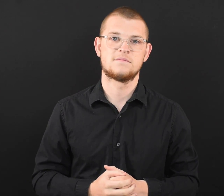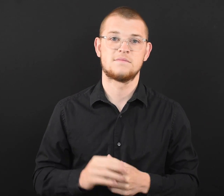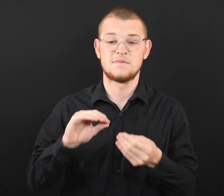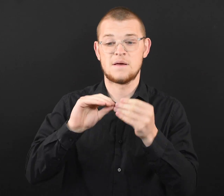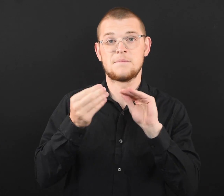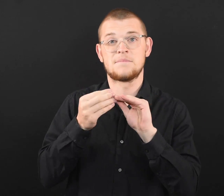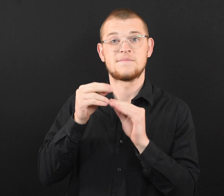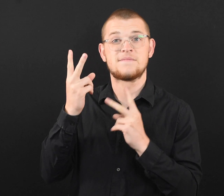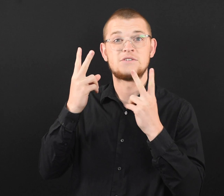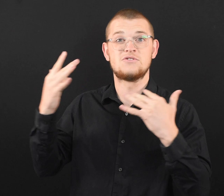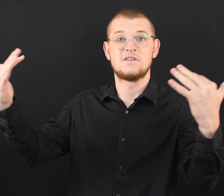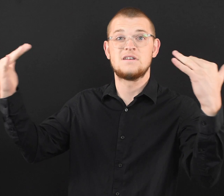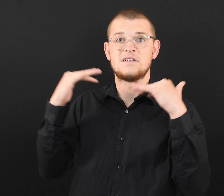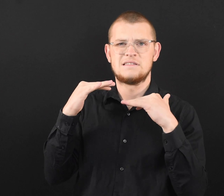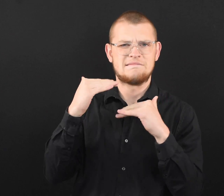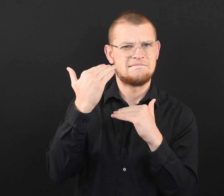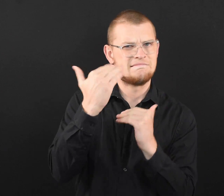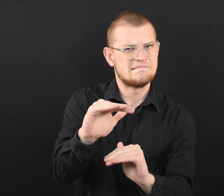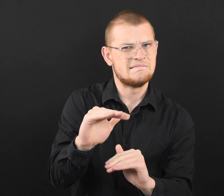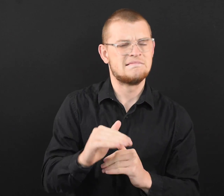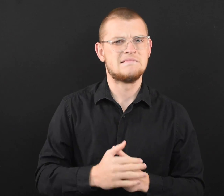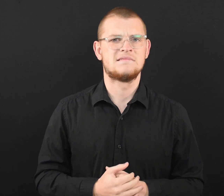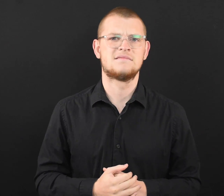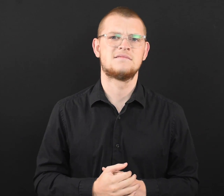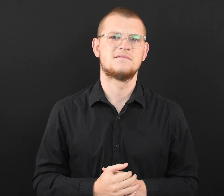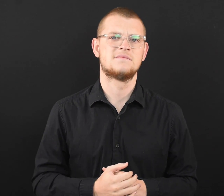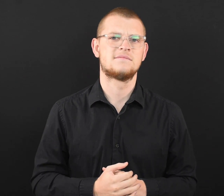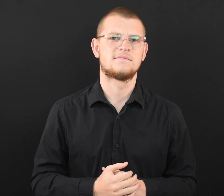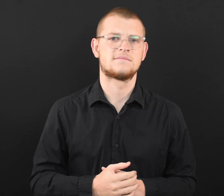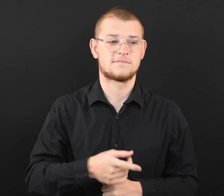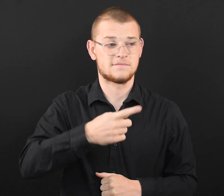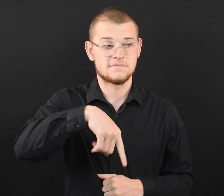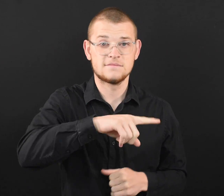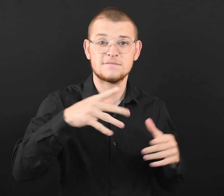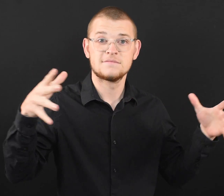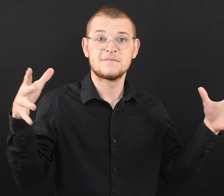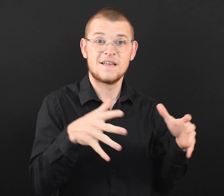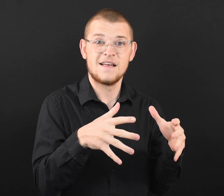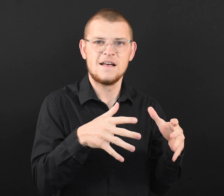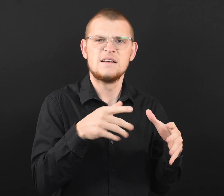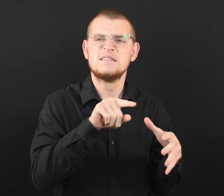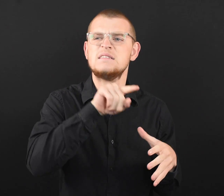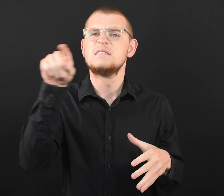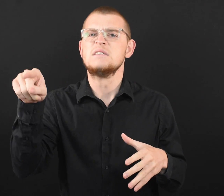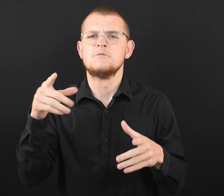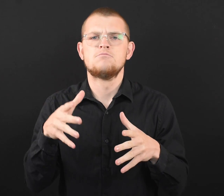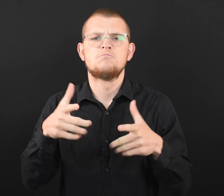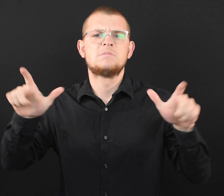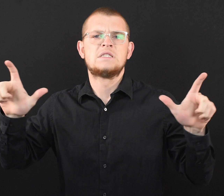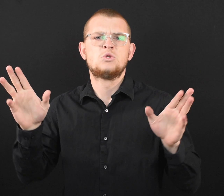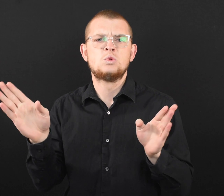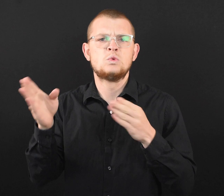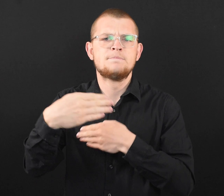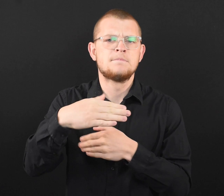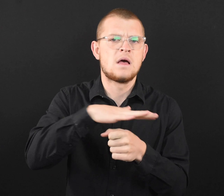Limit the number of visitors in your home. ● Try to gather in larger rooms or areas